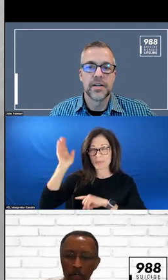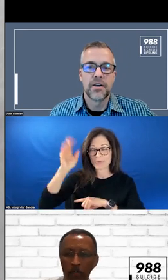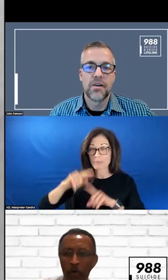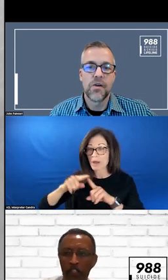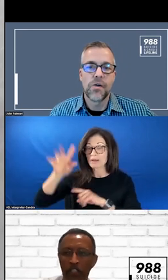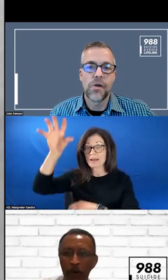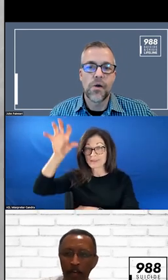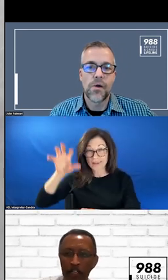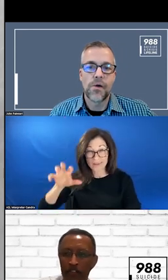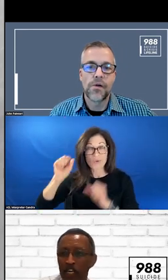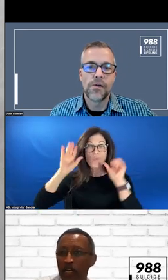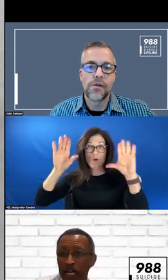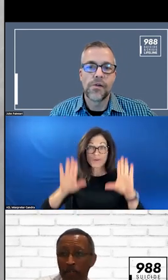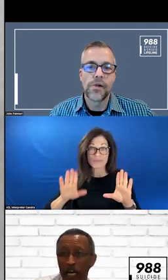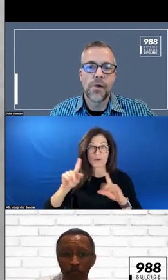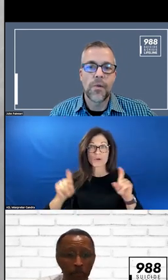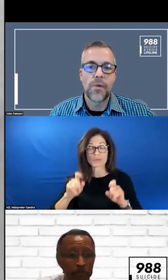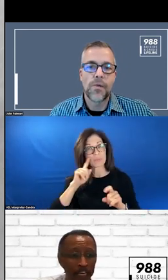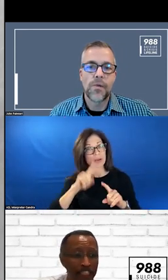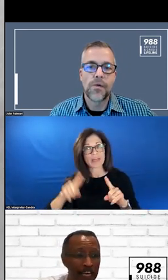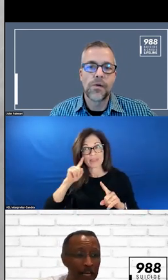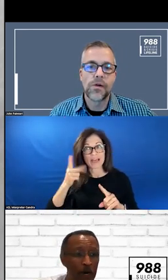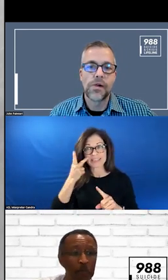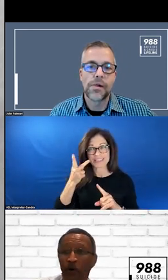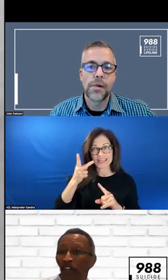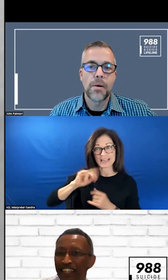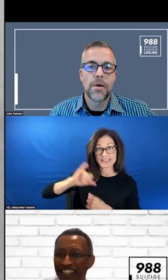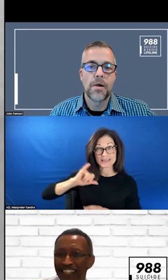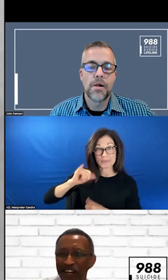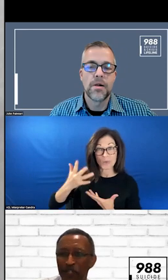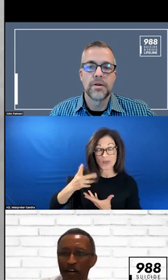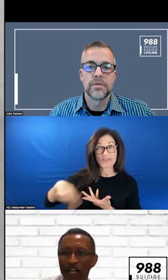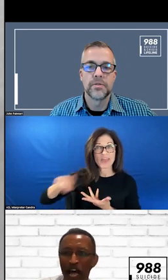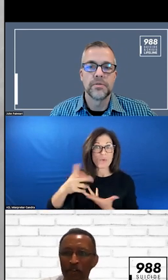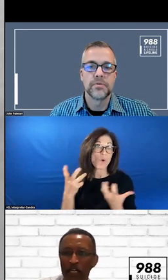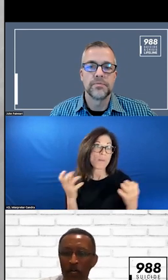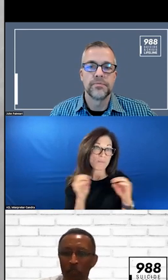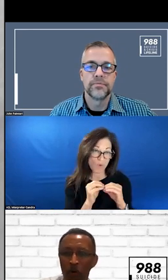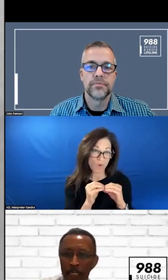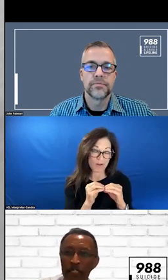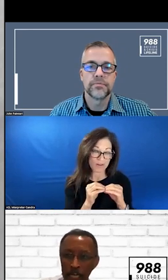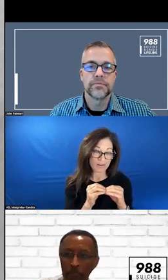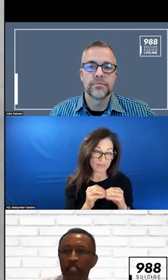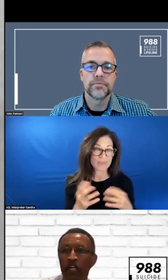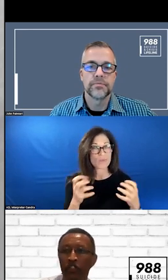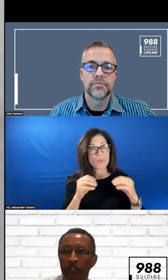WONDERFUL QUESTIONS, BUT I THINK THAT THE THEME I AM GETTING FROM THEM AND THEY WANT MORE. THEY WANT MORE IN DEPTH CONVERSATION